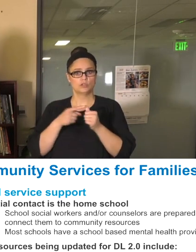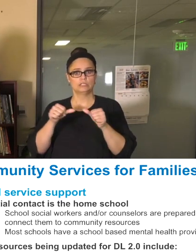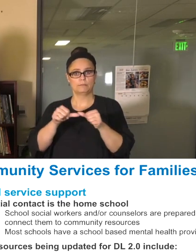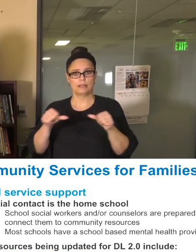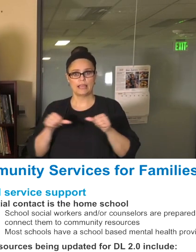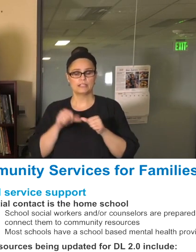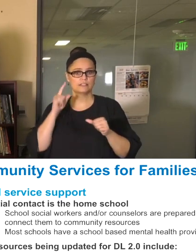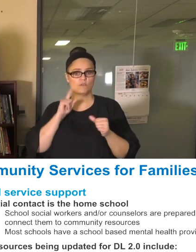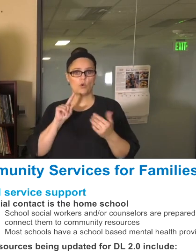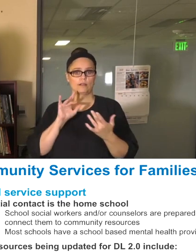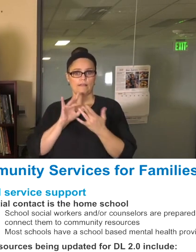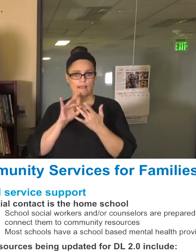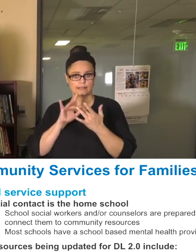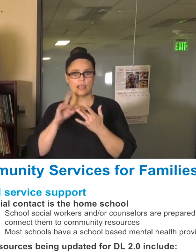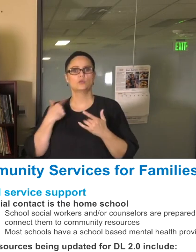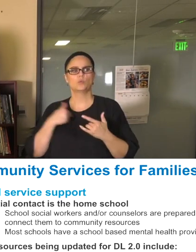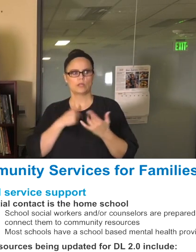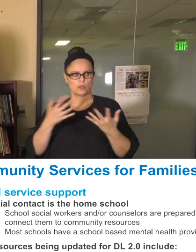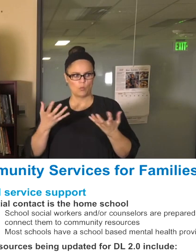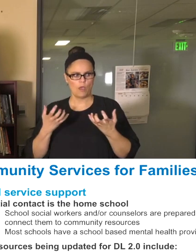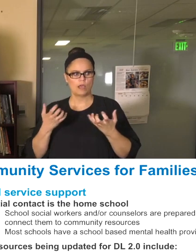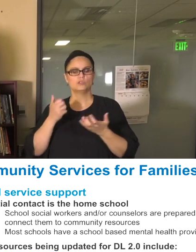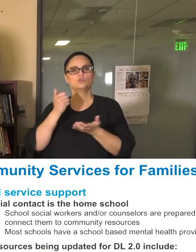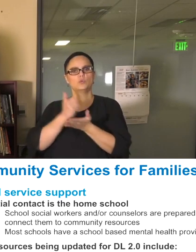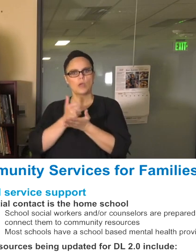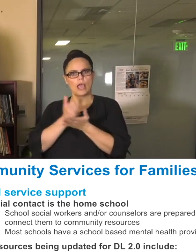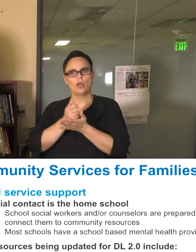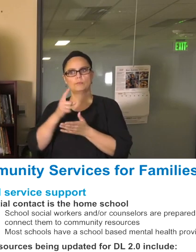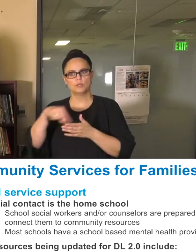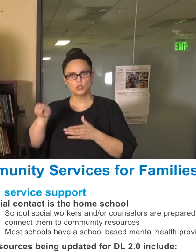We want to be able to help you navigate the community